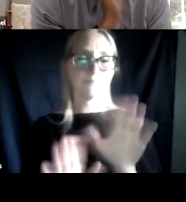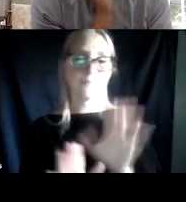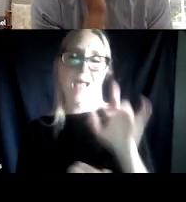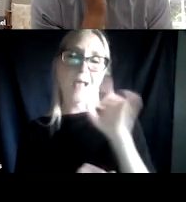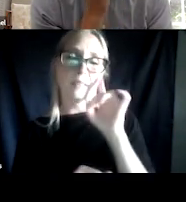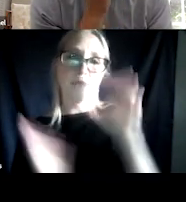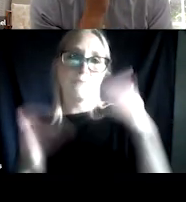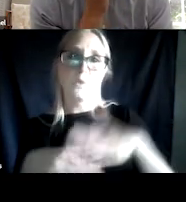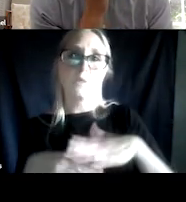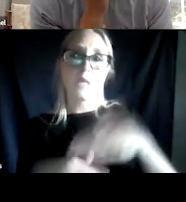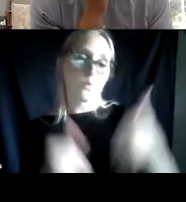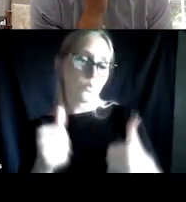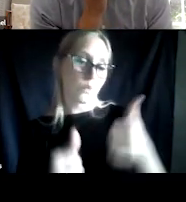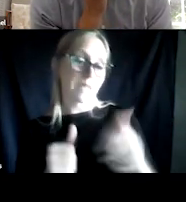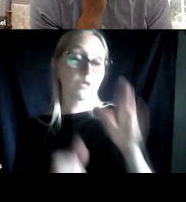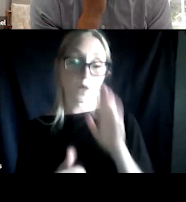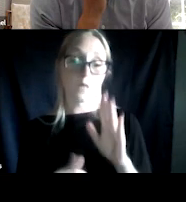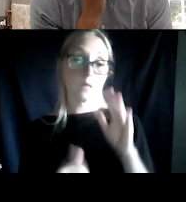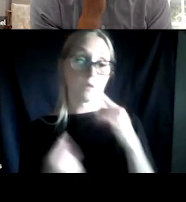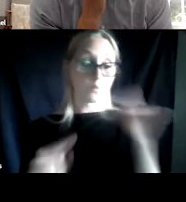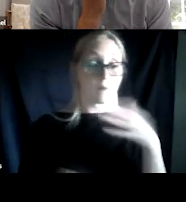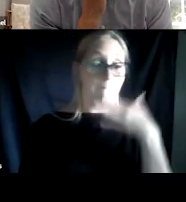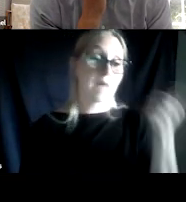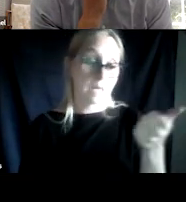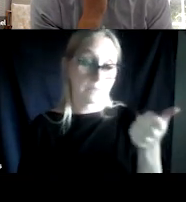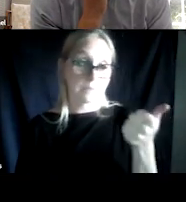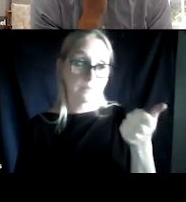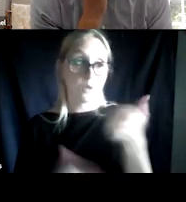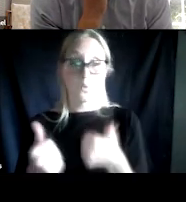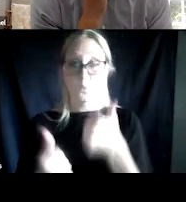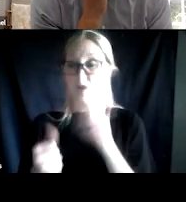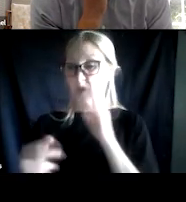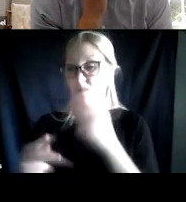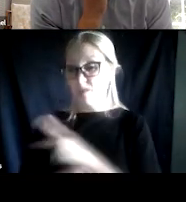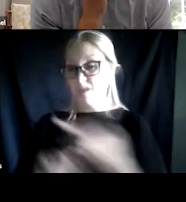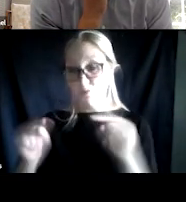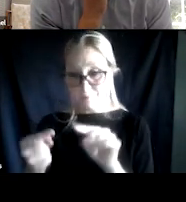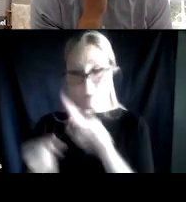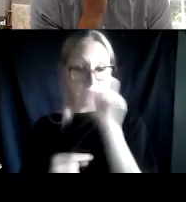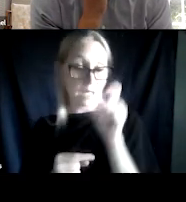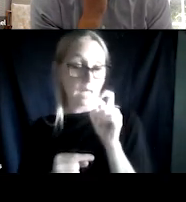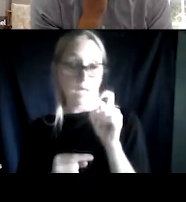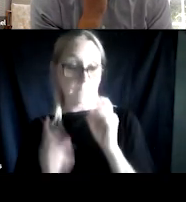which of these will work better, which of these will work worse? Because clients don't often understand words